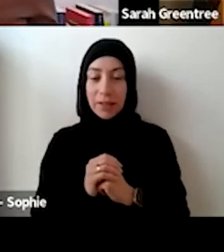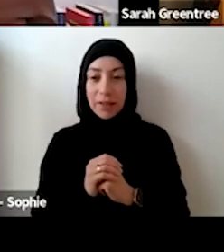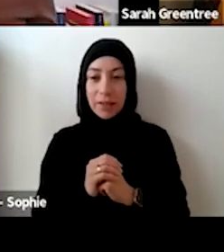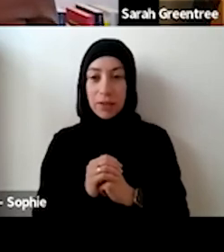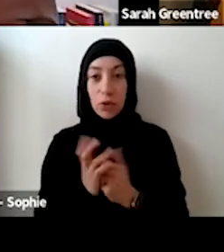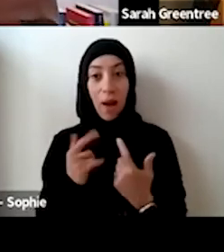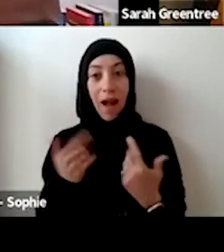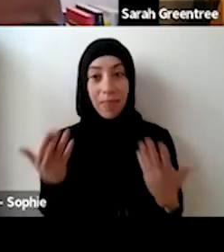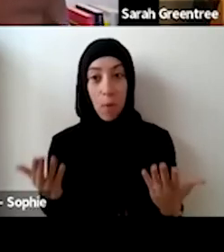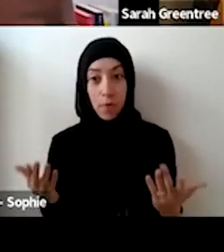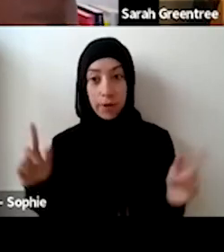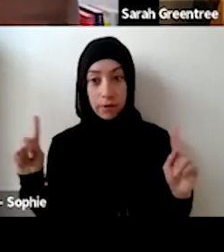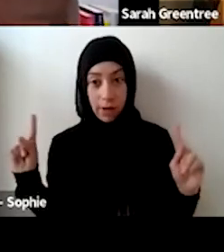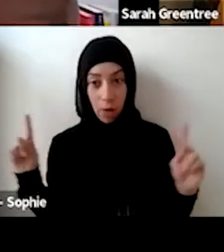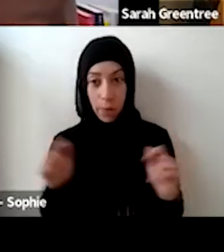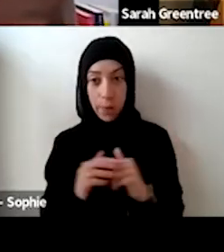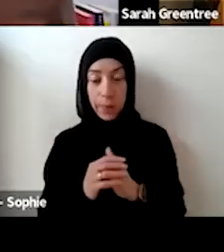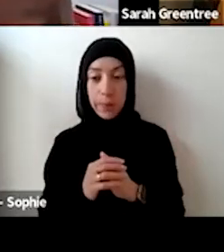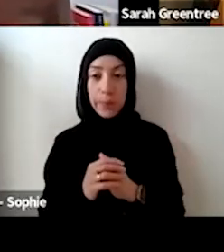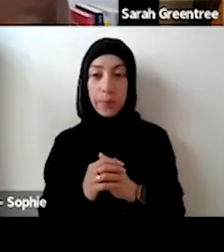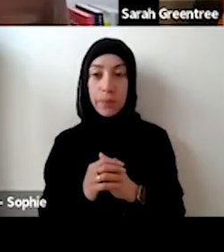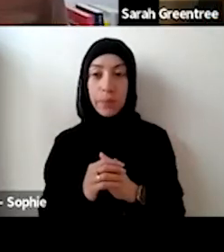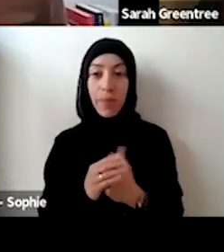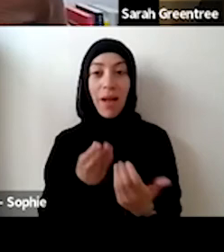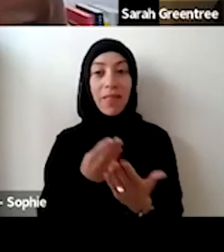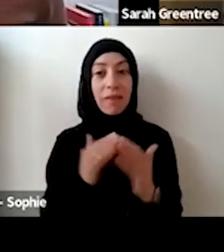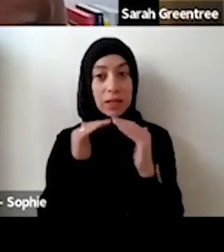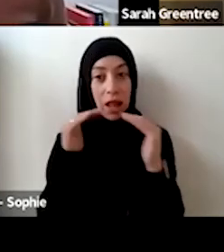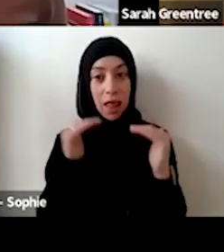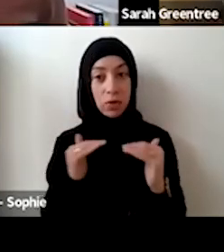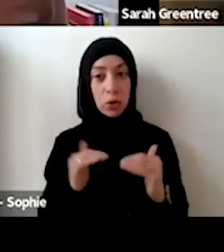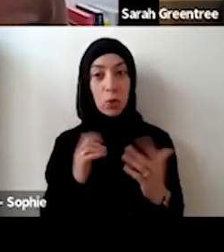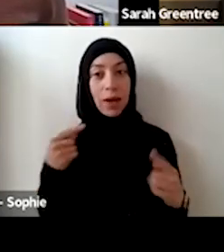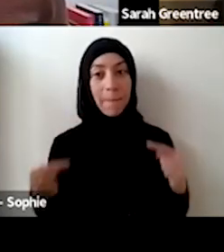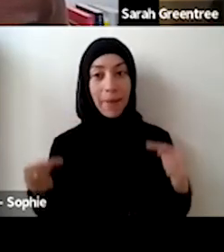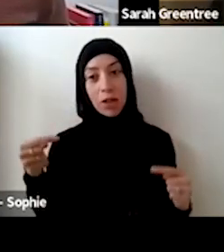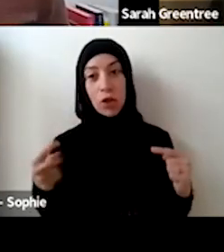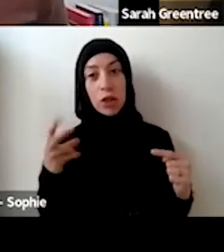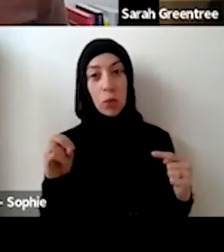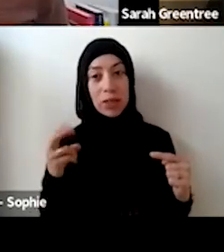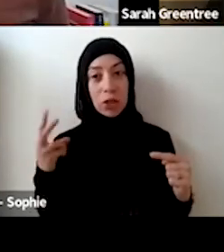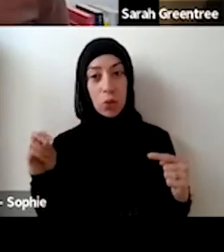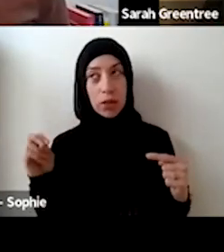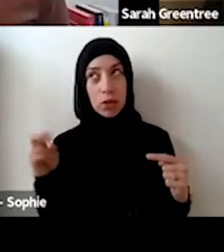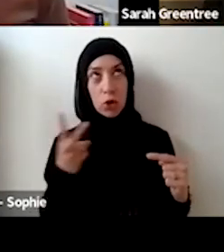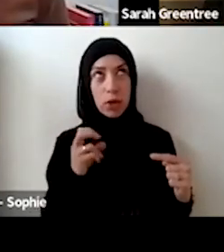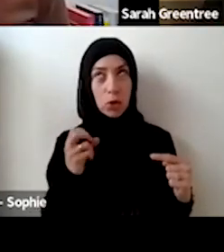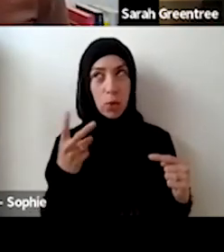at this stage of the game, the funding levels will compare to the 2020 and 2021 to 2024